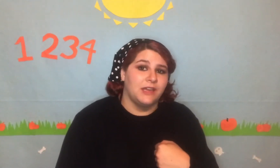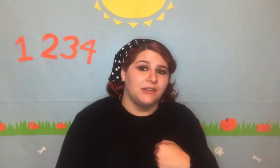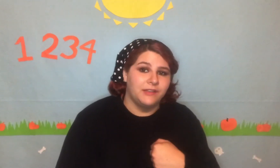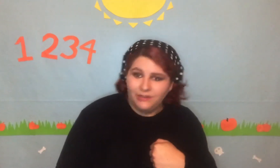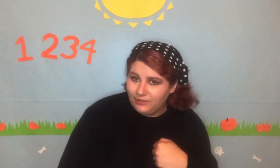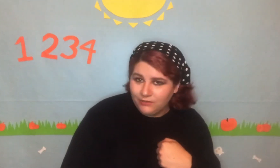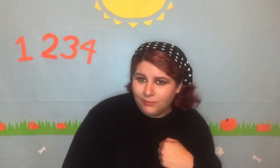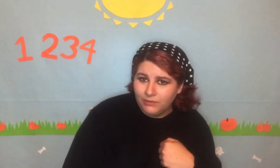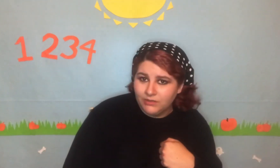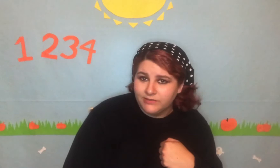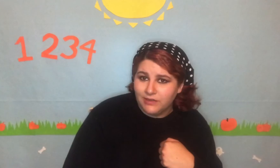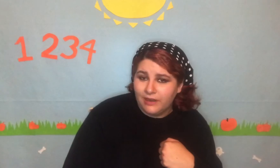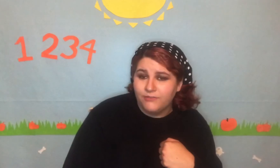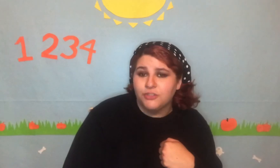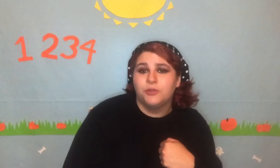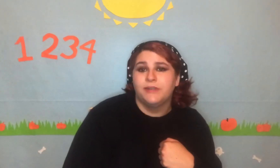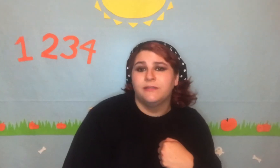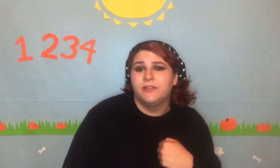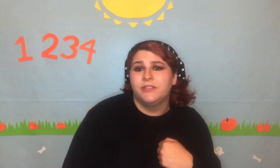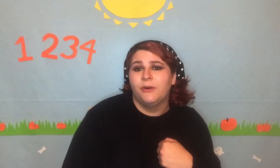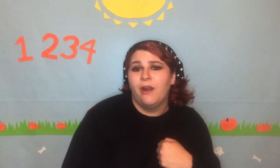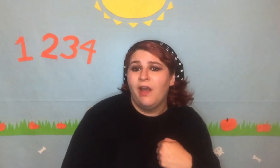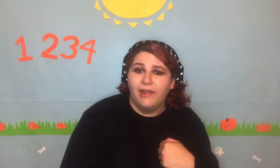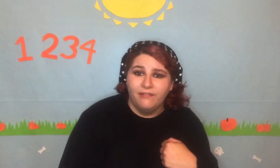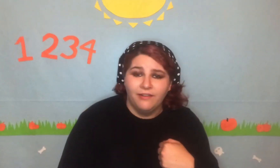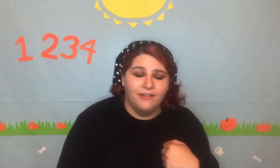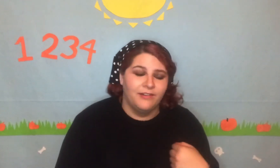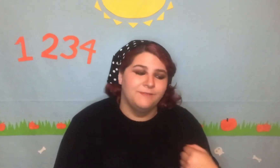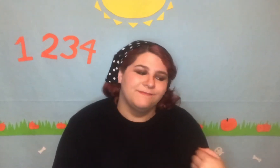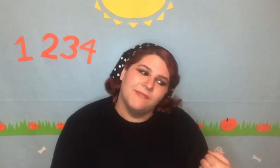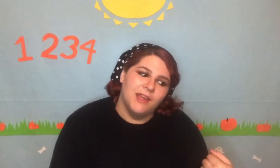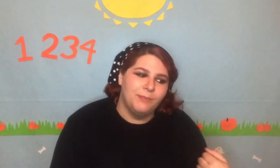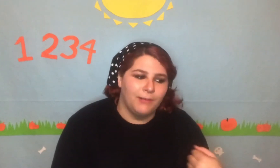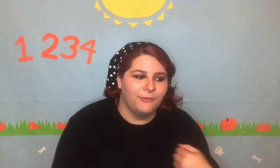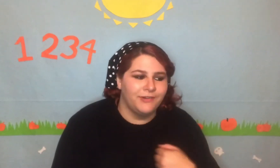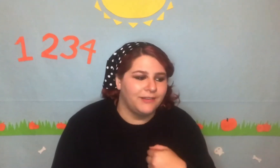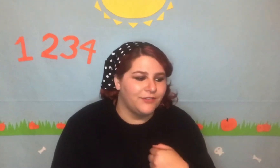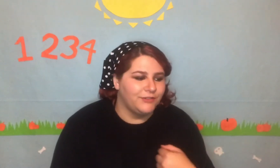"Can I get your number cause life is short and you are hot," I probably wouldn't give it to you,